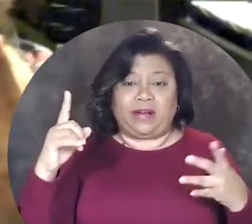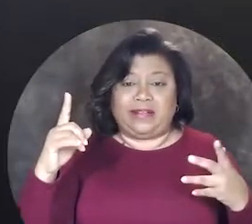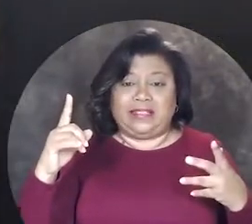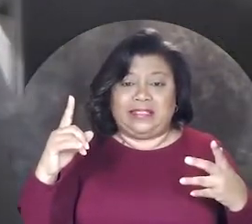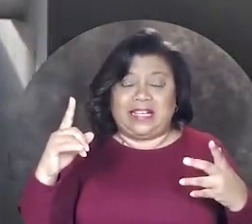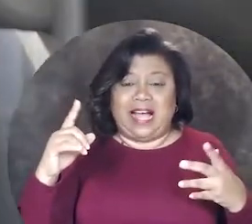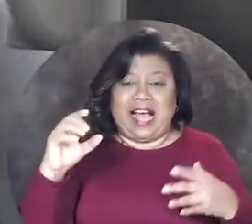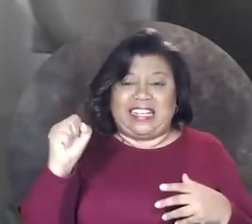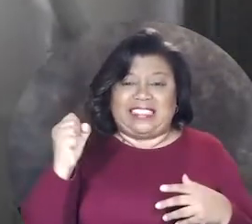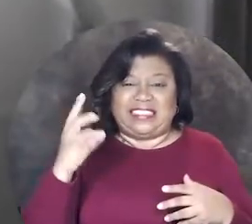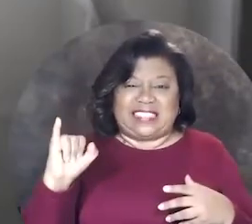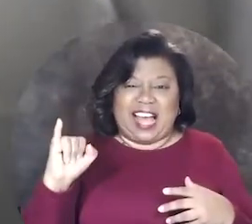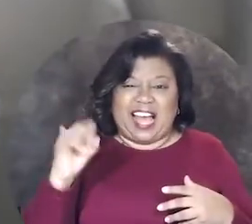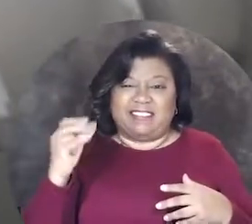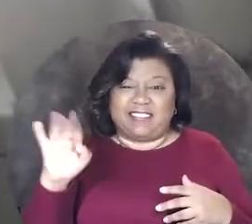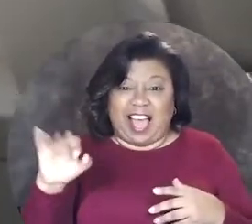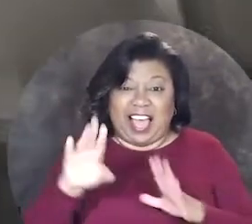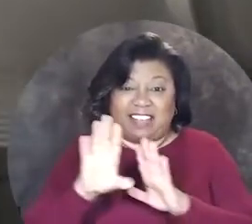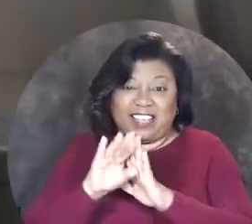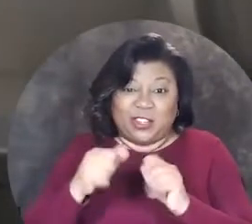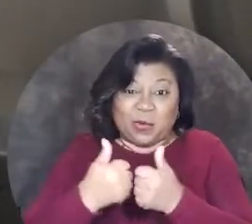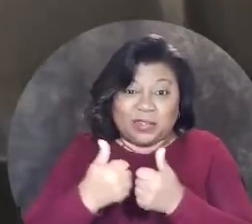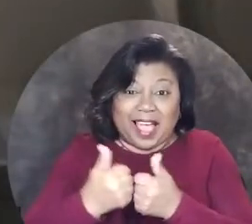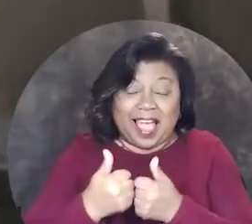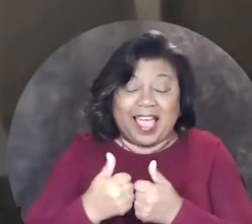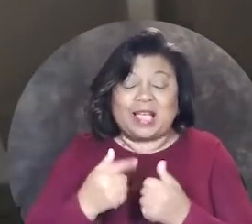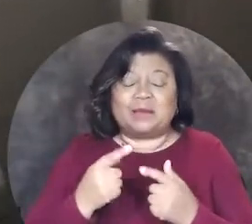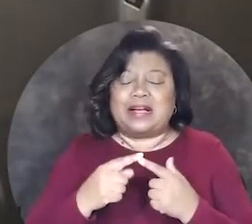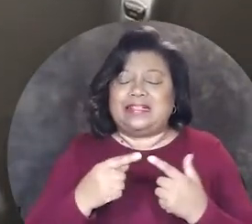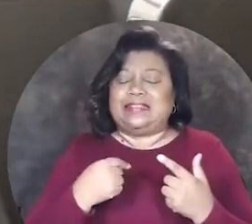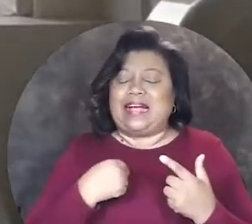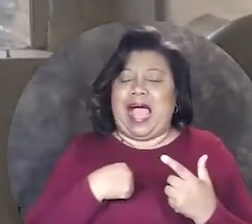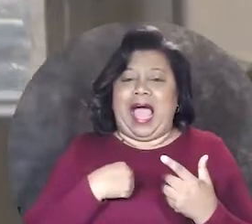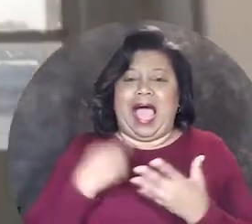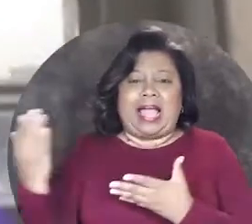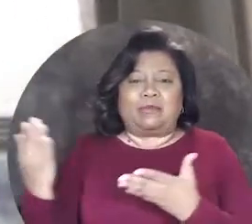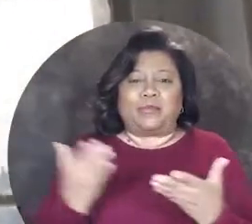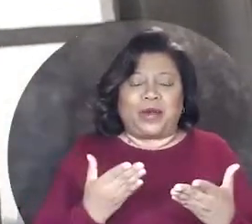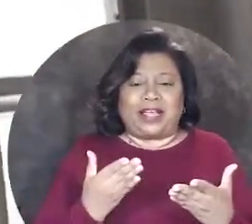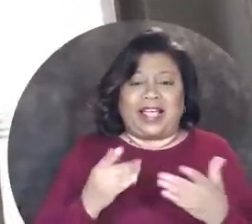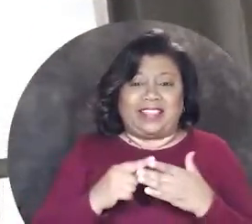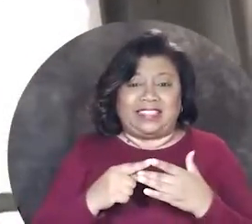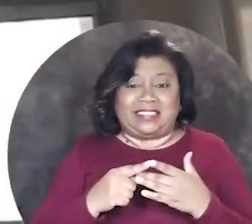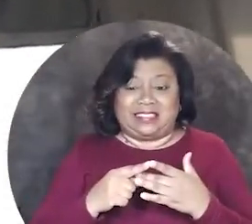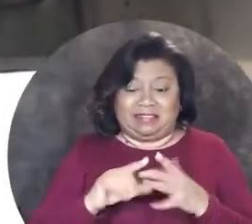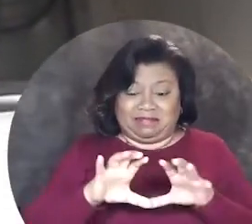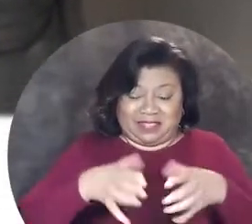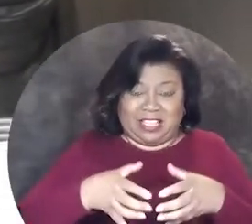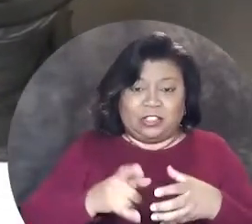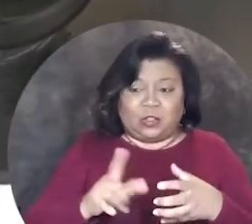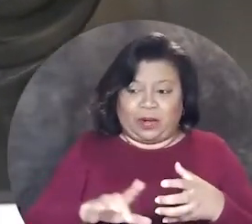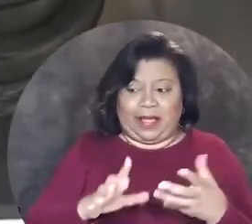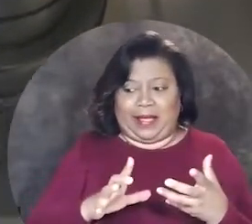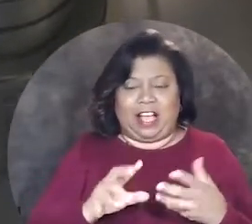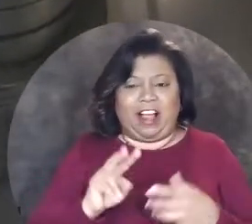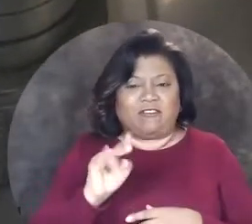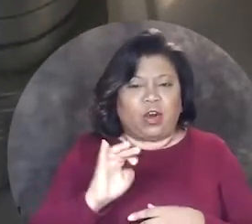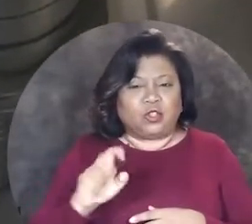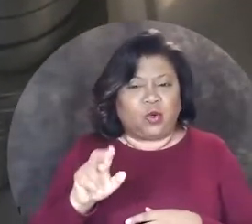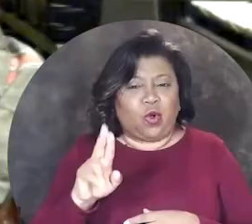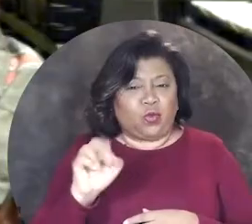a sci-fI video game, I'm bringing this platform now into sort of like a virtual